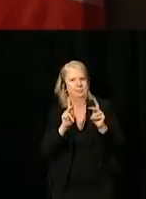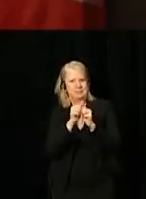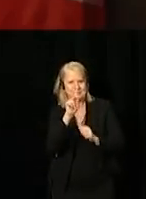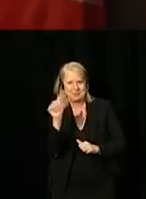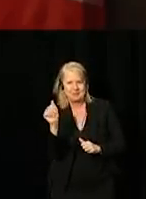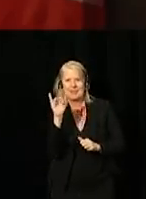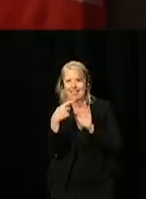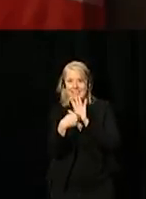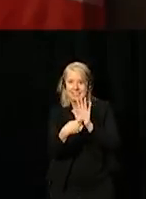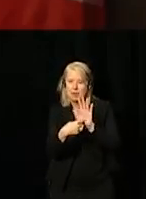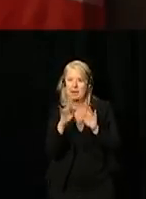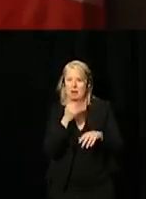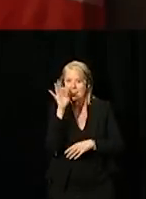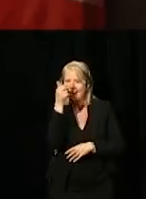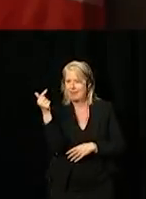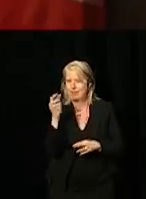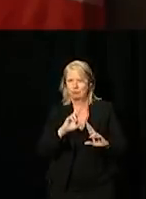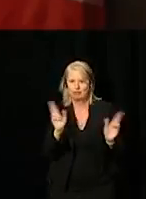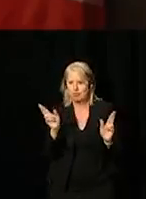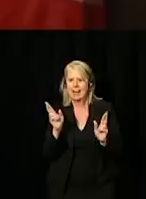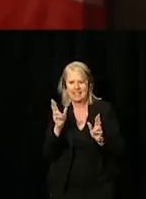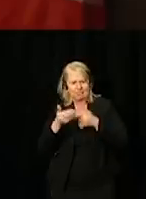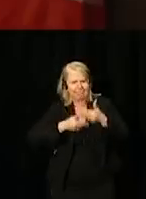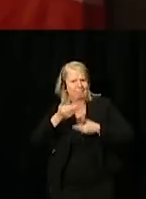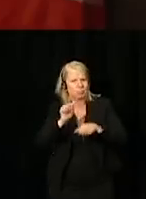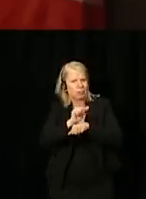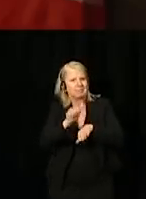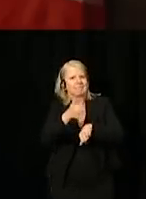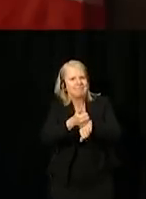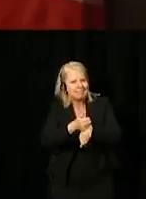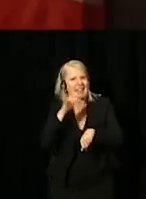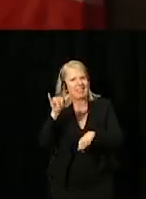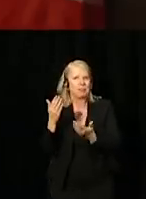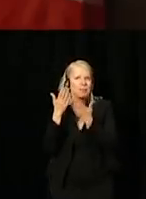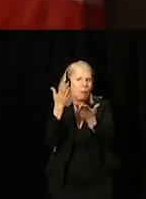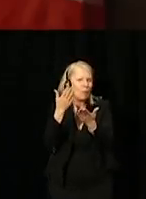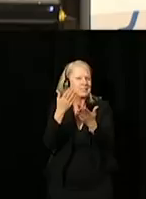It's how our government is getting to work on the proposed accessible Canada act.